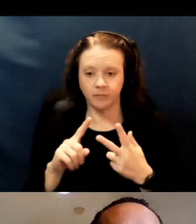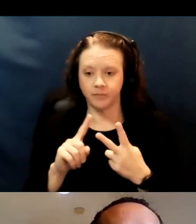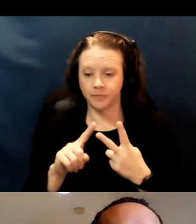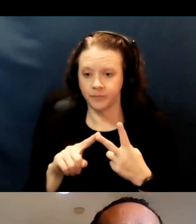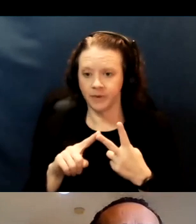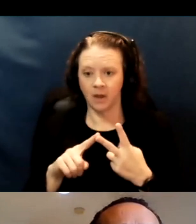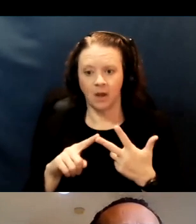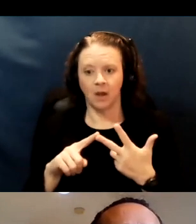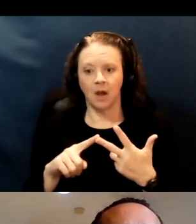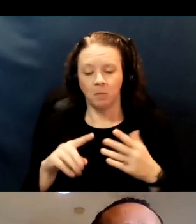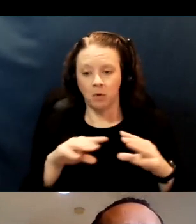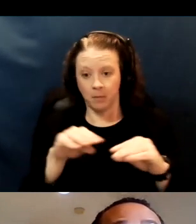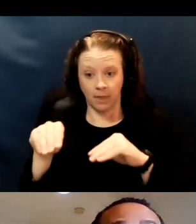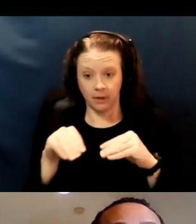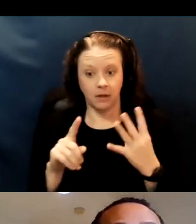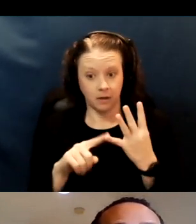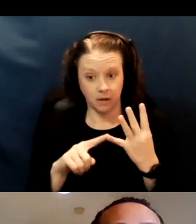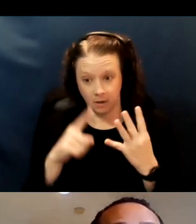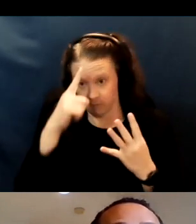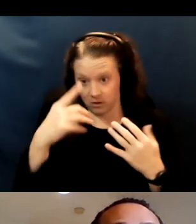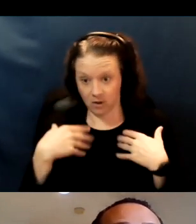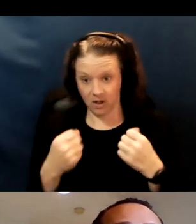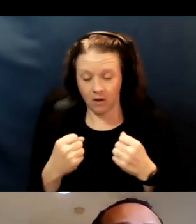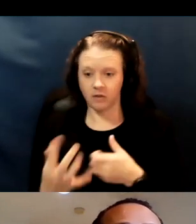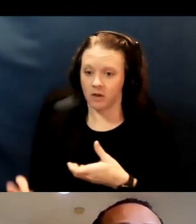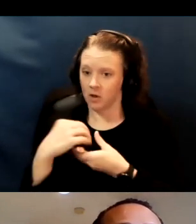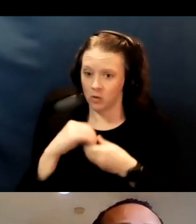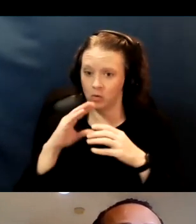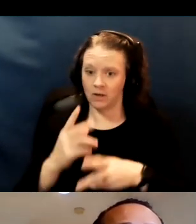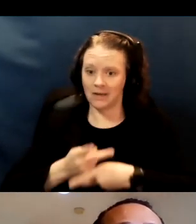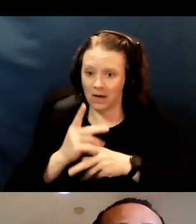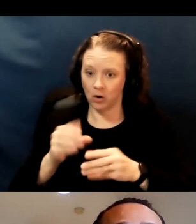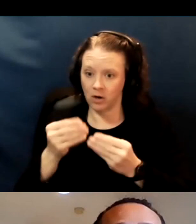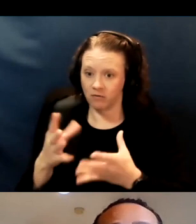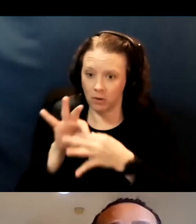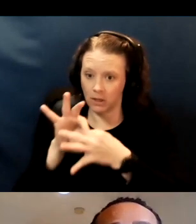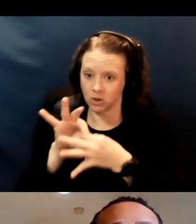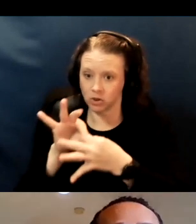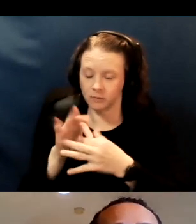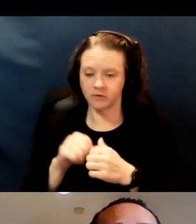mental health, the inclusion of caregiver relationships, safety concerns that people may have